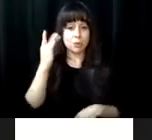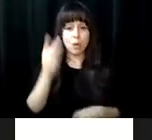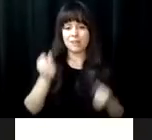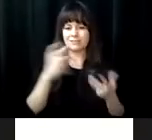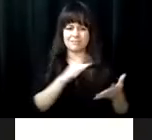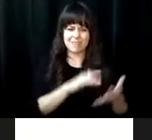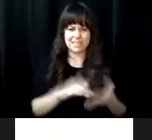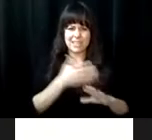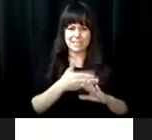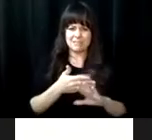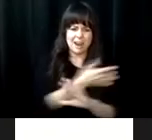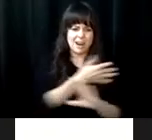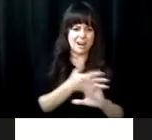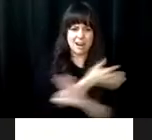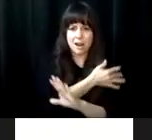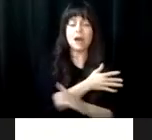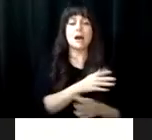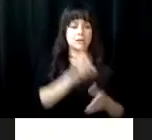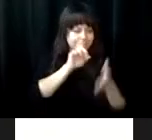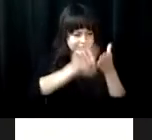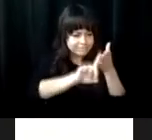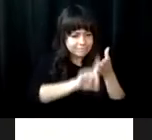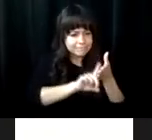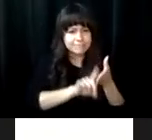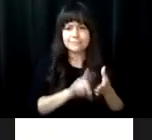center for the blind. This action was the culmination of studies which had